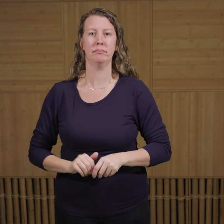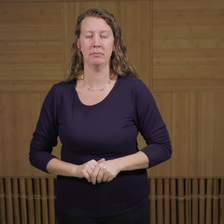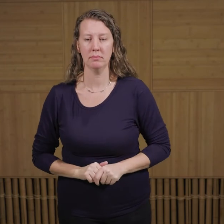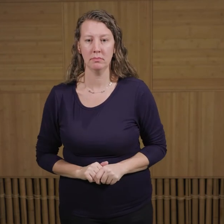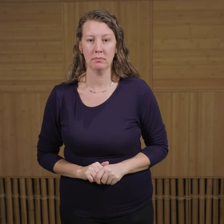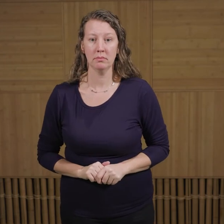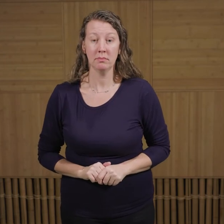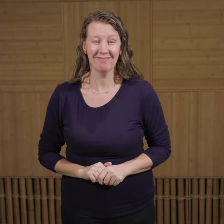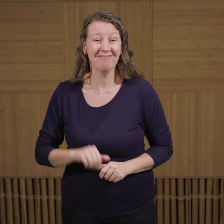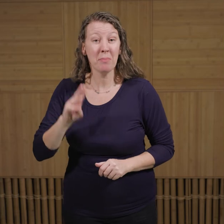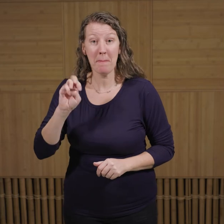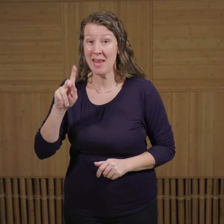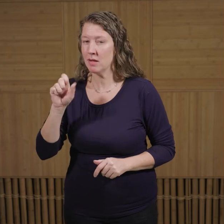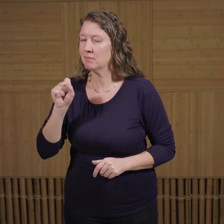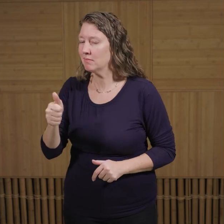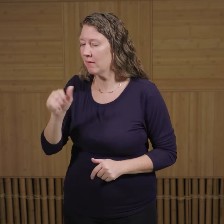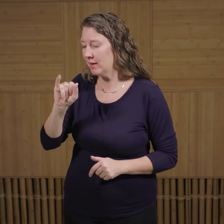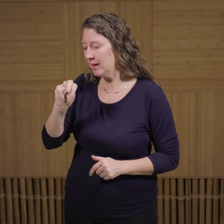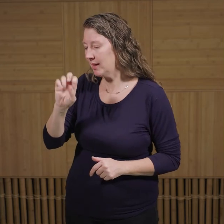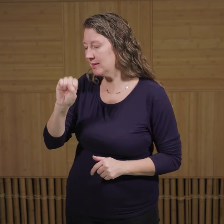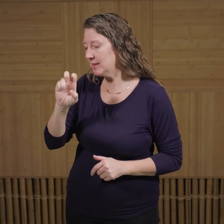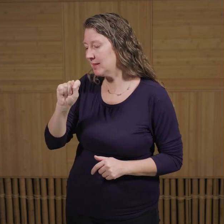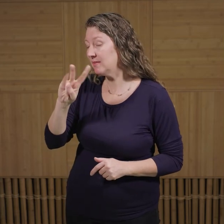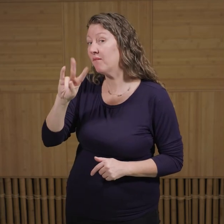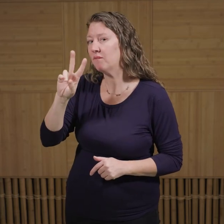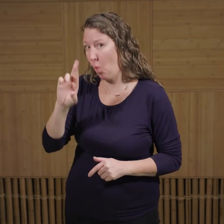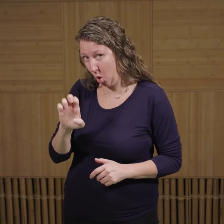Meerkats are insectivore. This means that they enjoy eating insects.